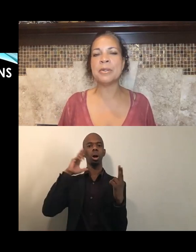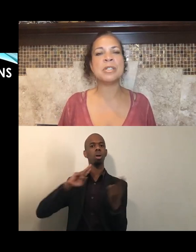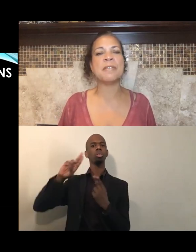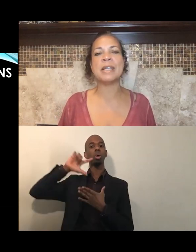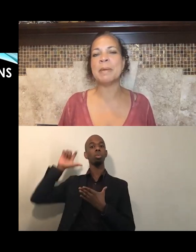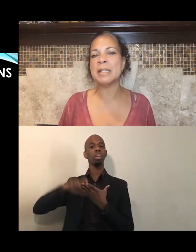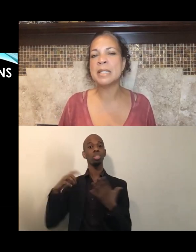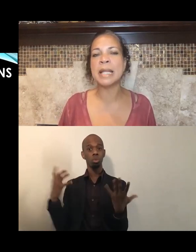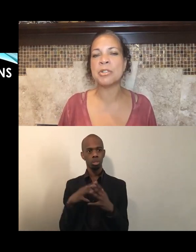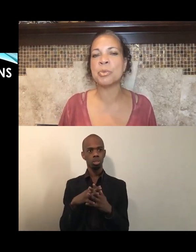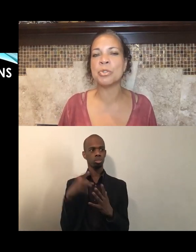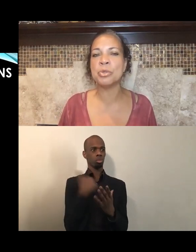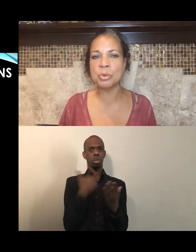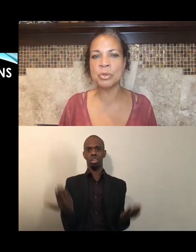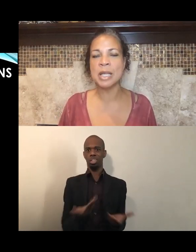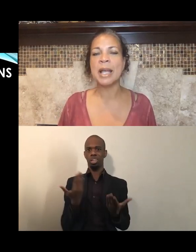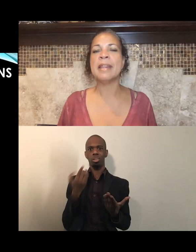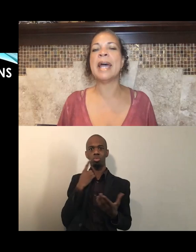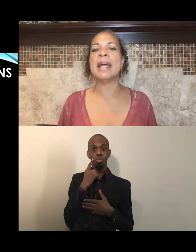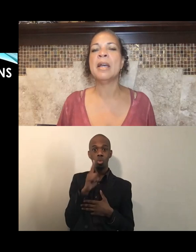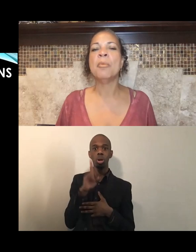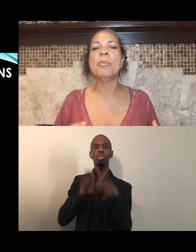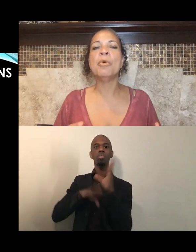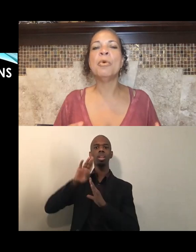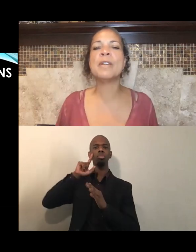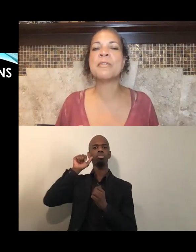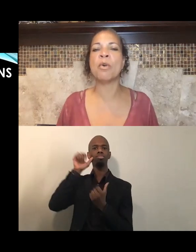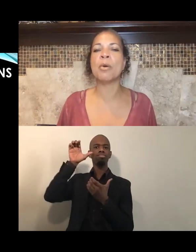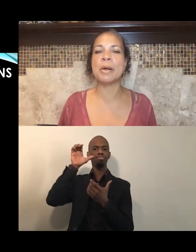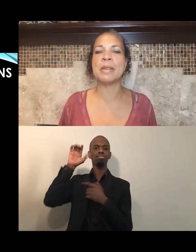to develop intellectual tools that move us forward,